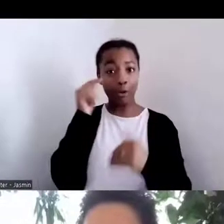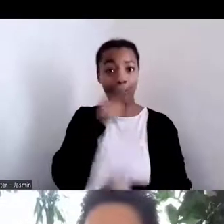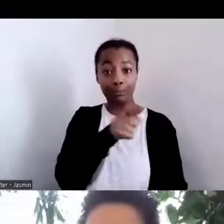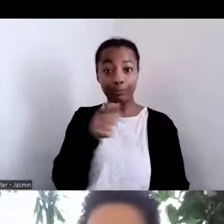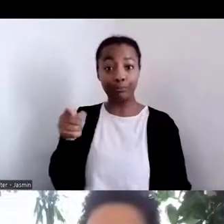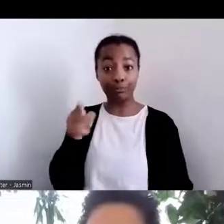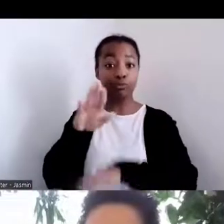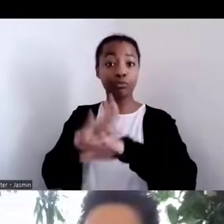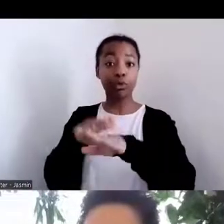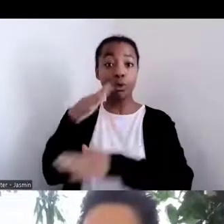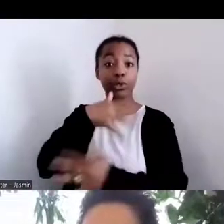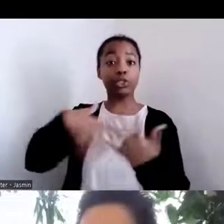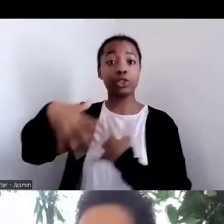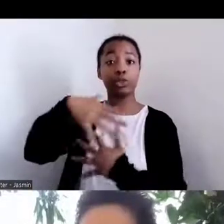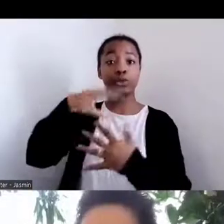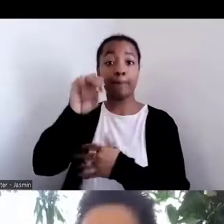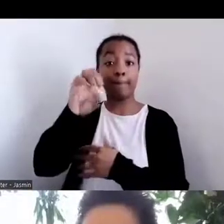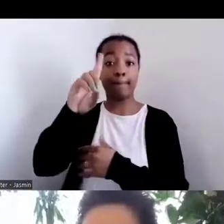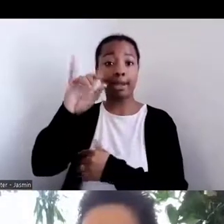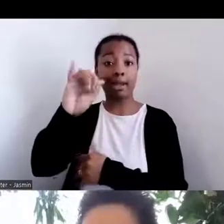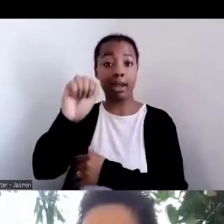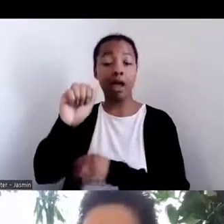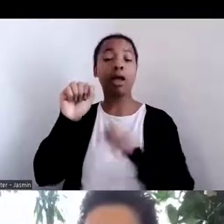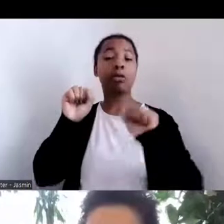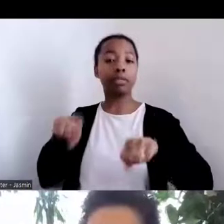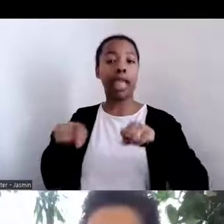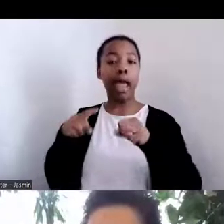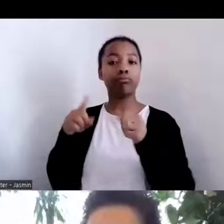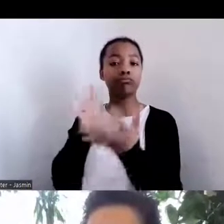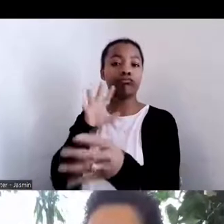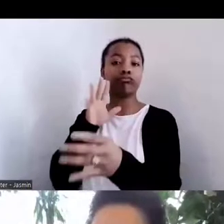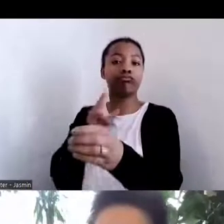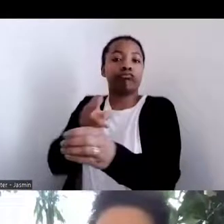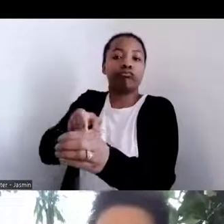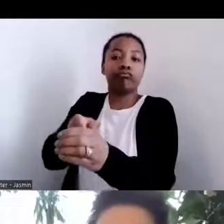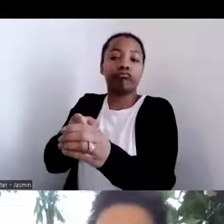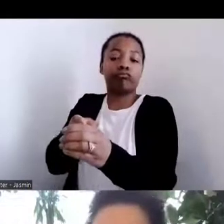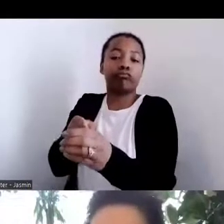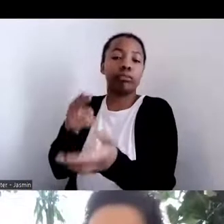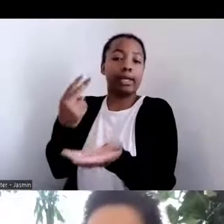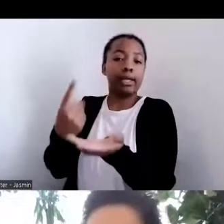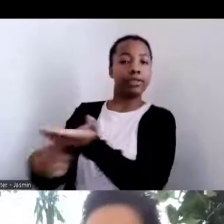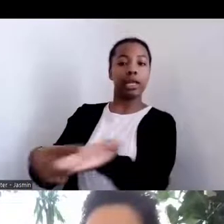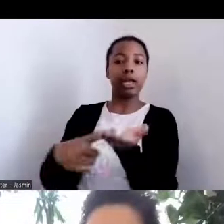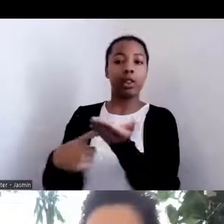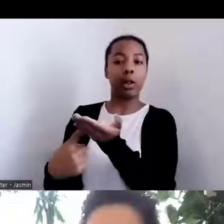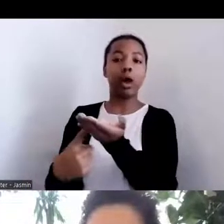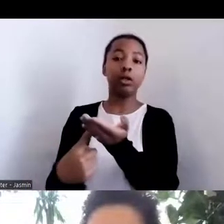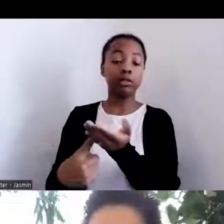able to engage in some of the dialogue but also the activities and especially this webinar that we are holding today.